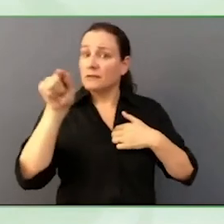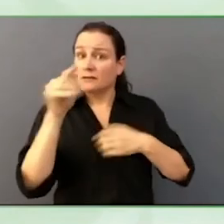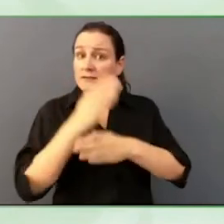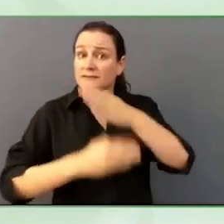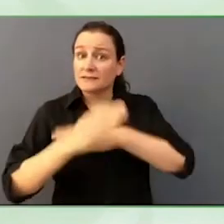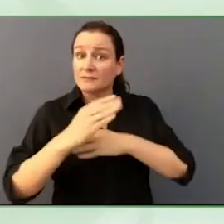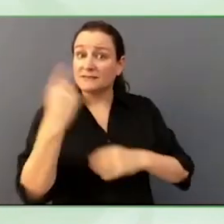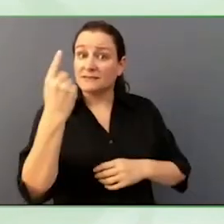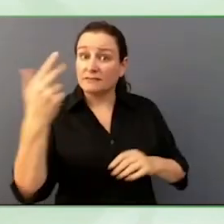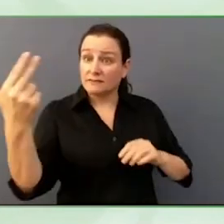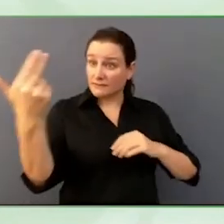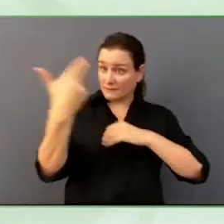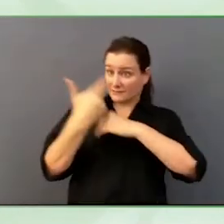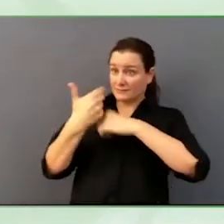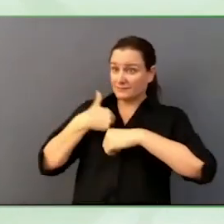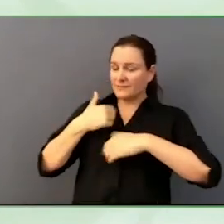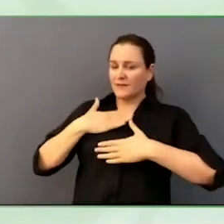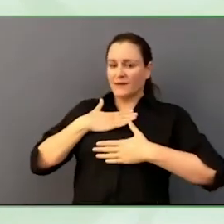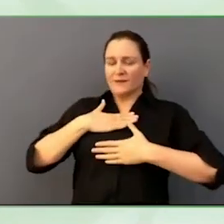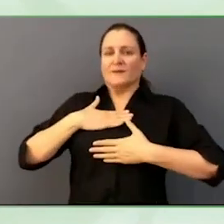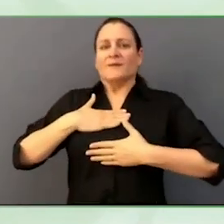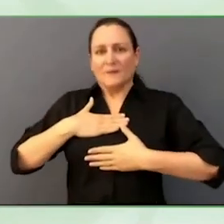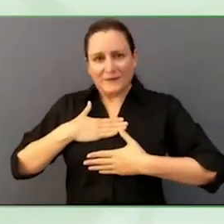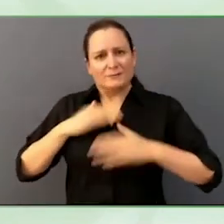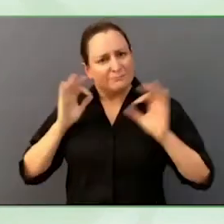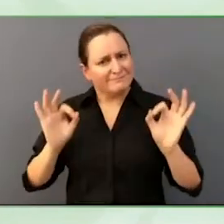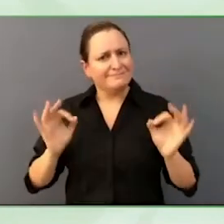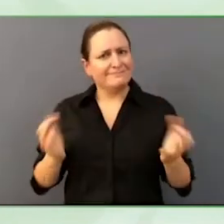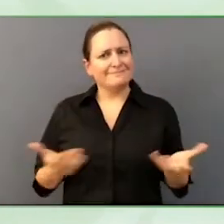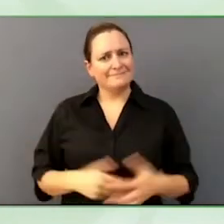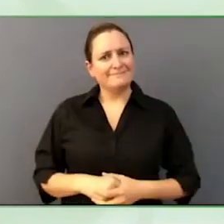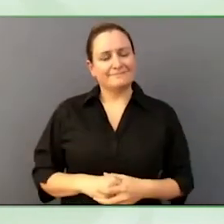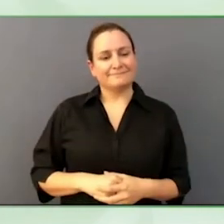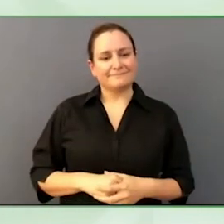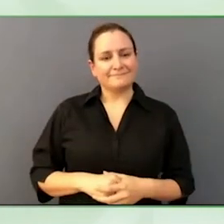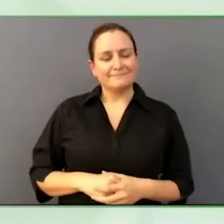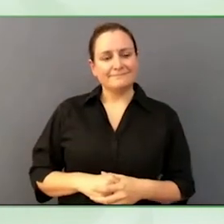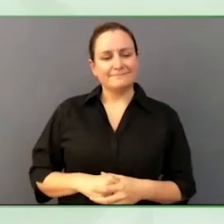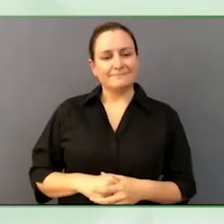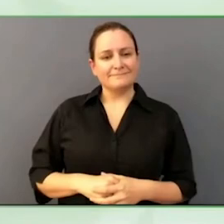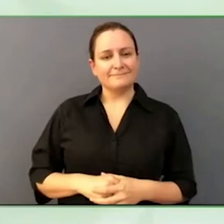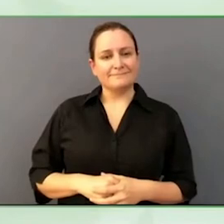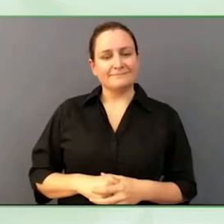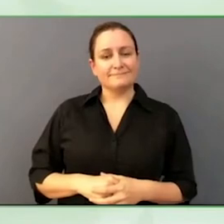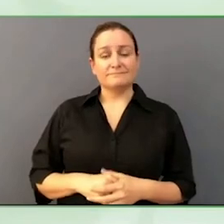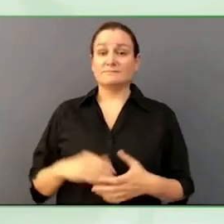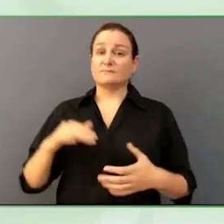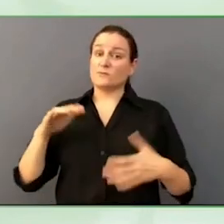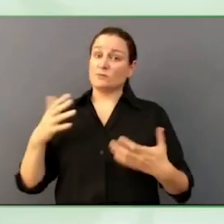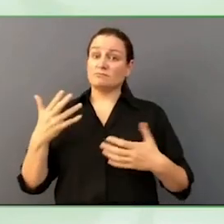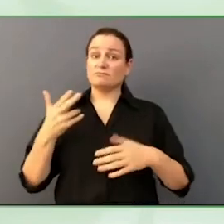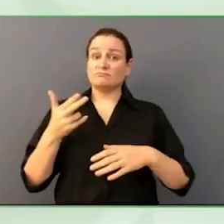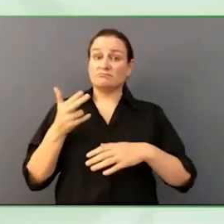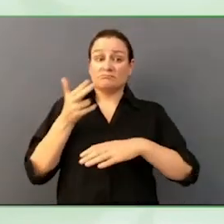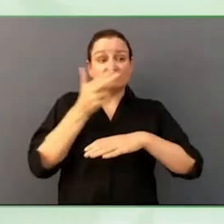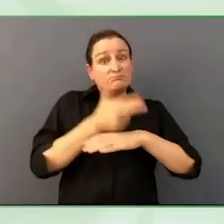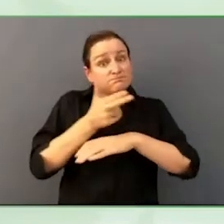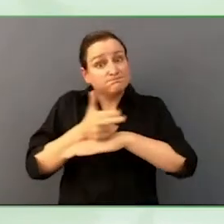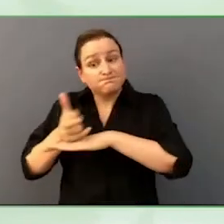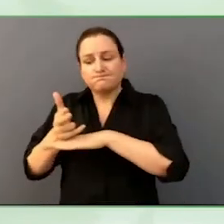Those who would be able as well to indicate that maybe certain media content could be accessible or certain features taken into